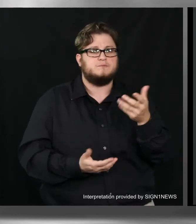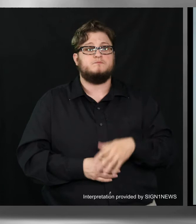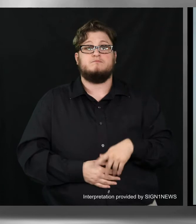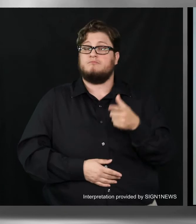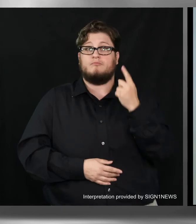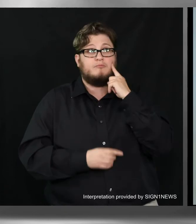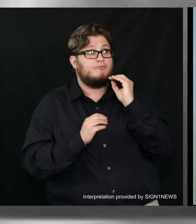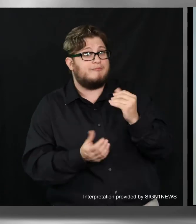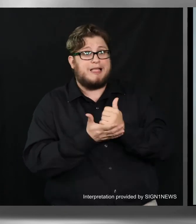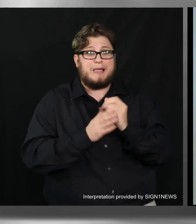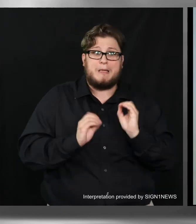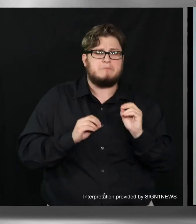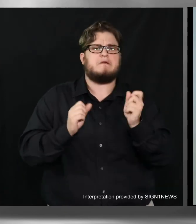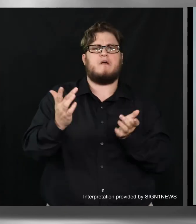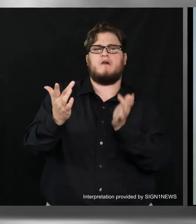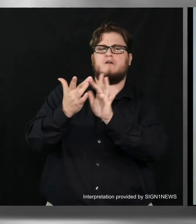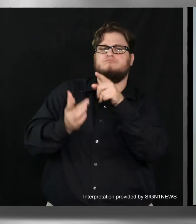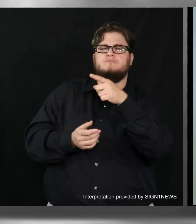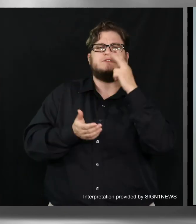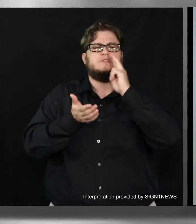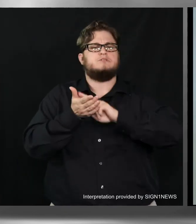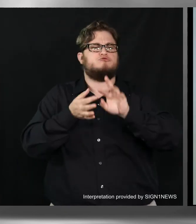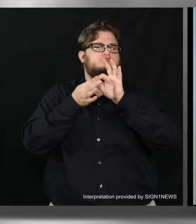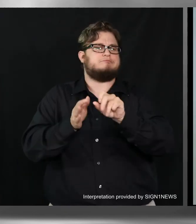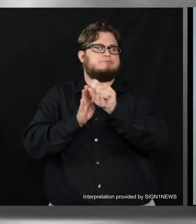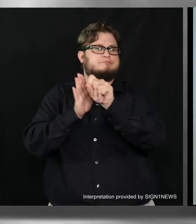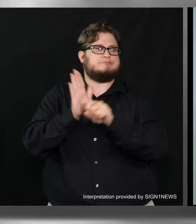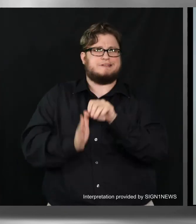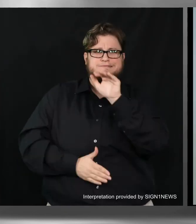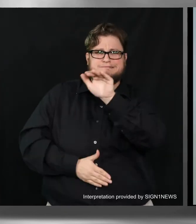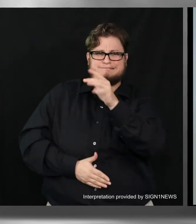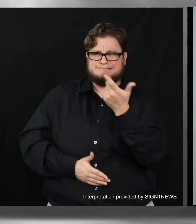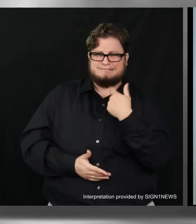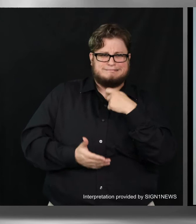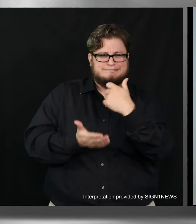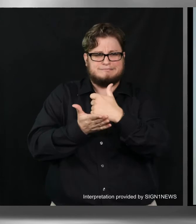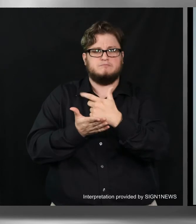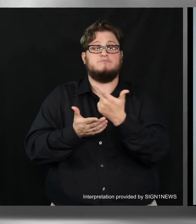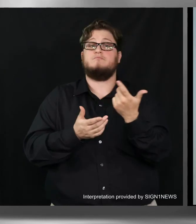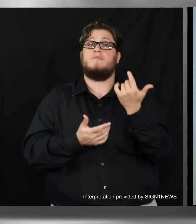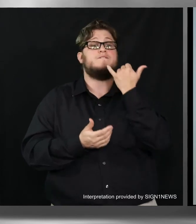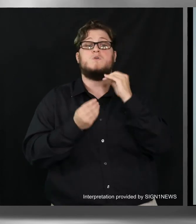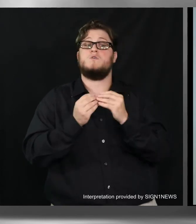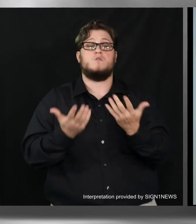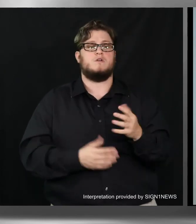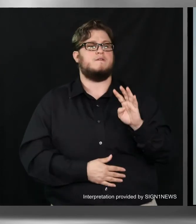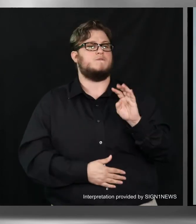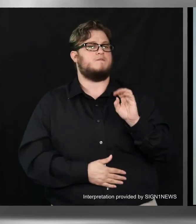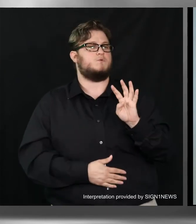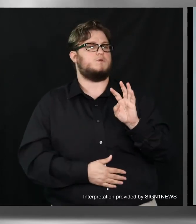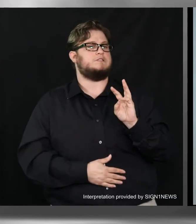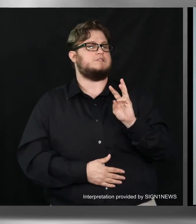there, you can contact the Secretary of State Election's office at area code (404) 656-2871